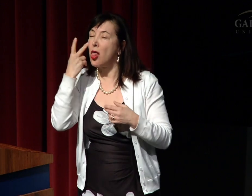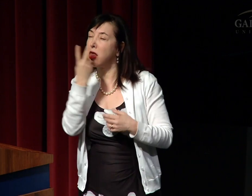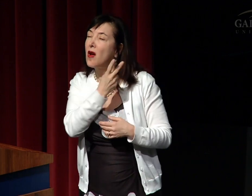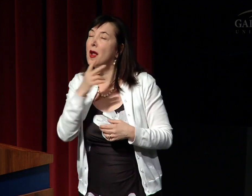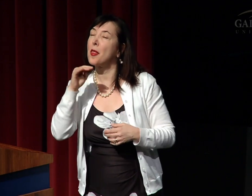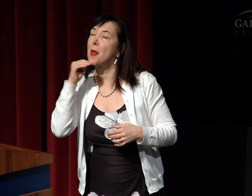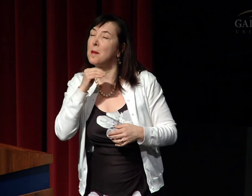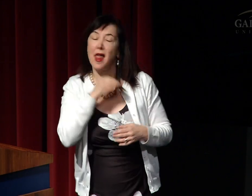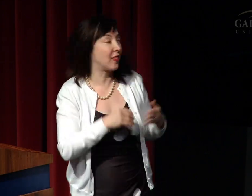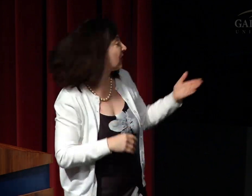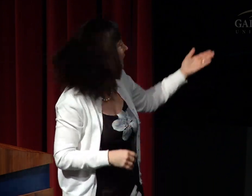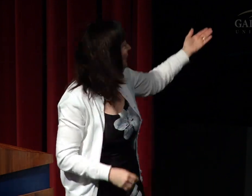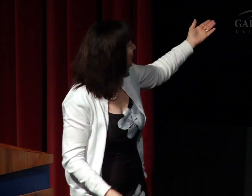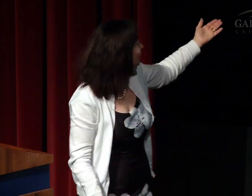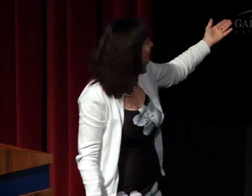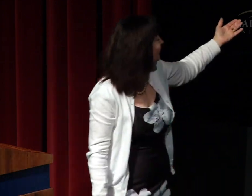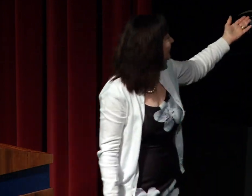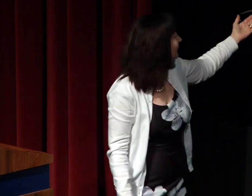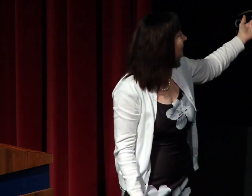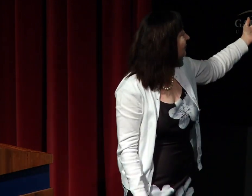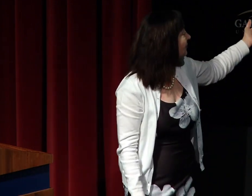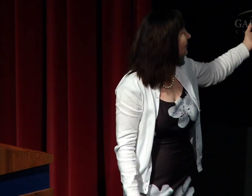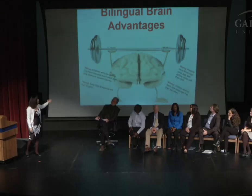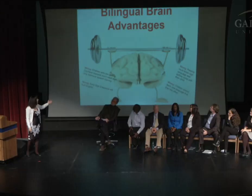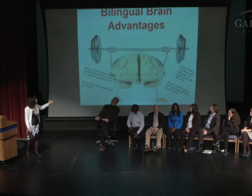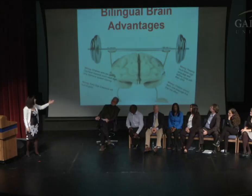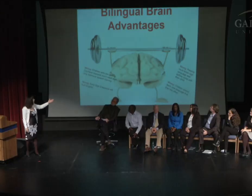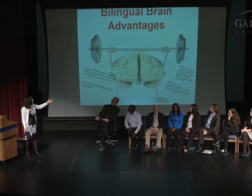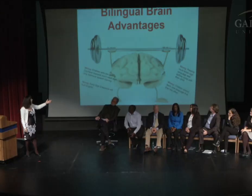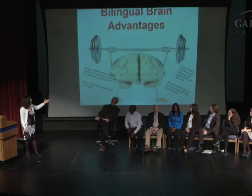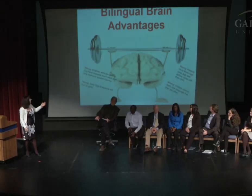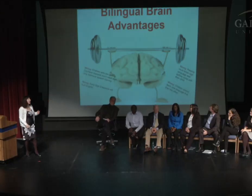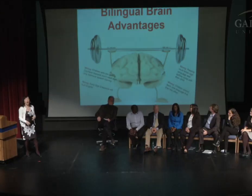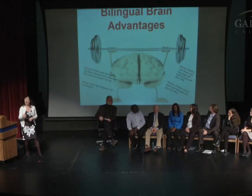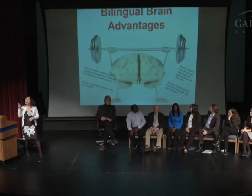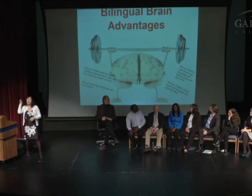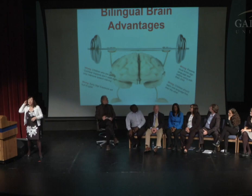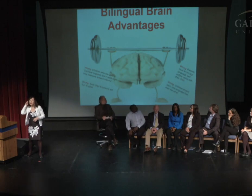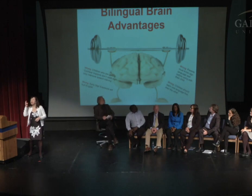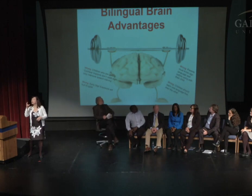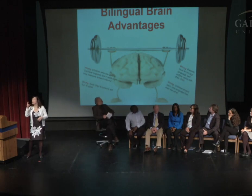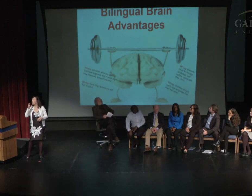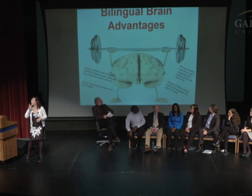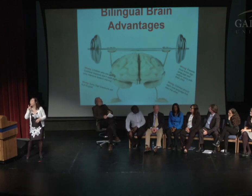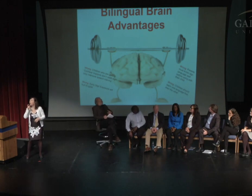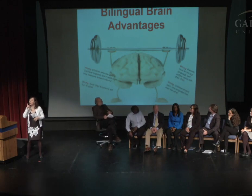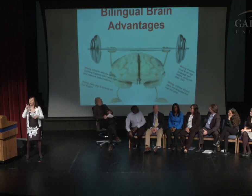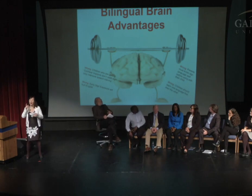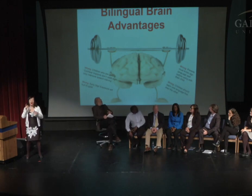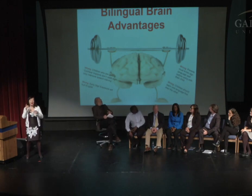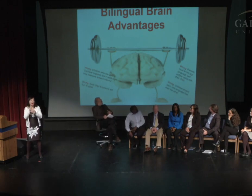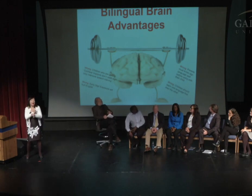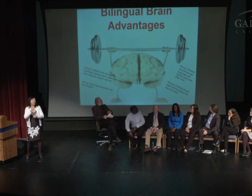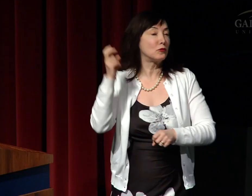Here are a number of them on the slides. One is that people think children who get